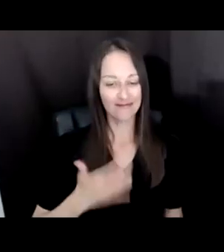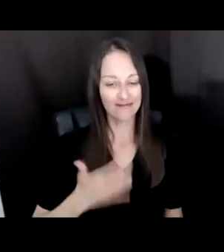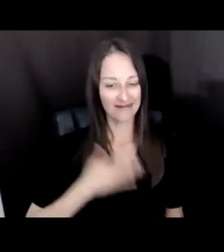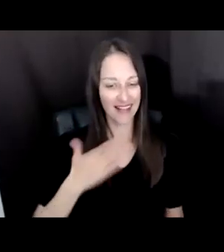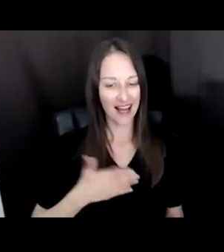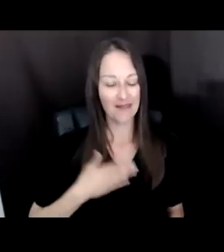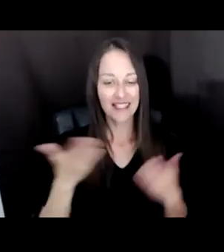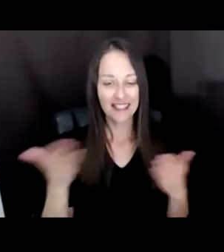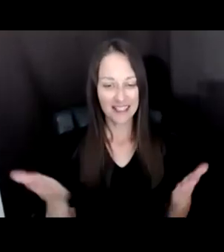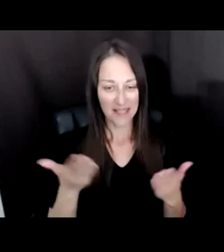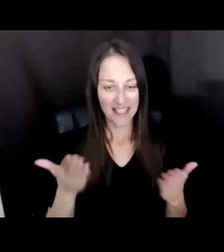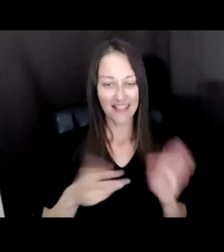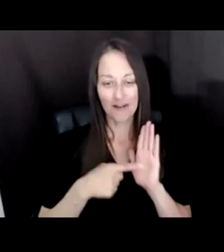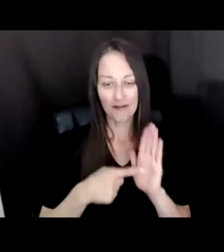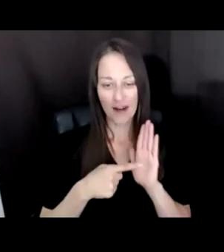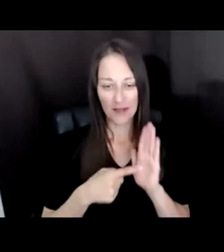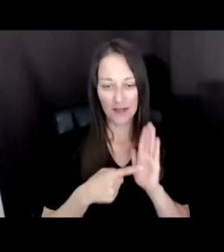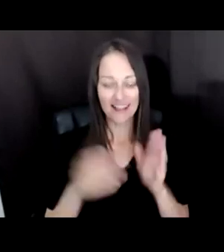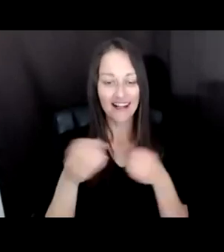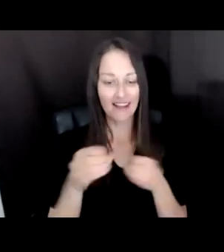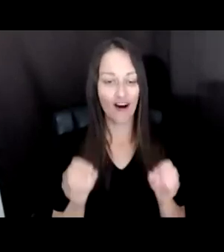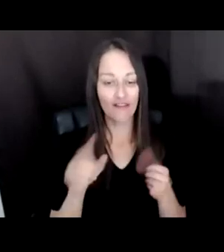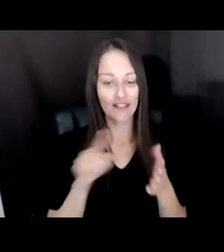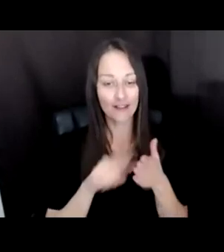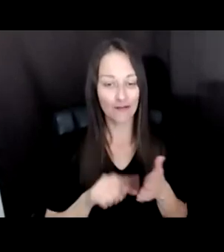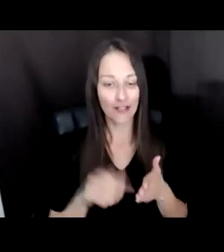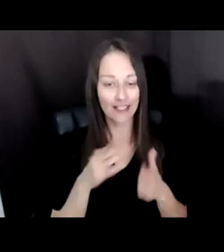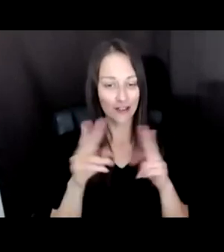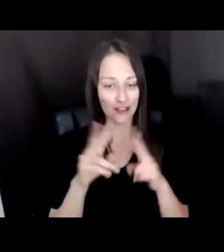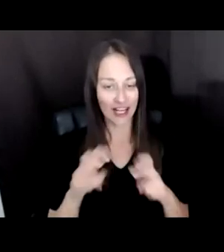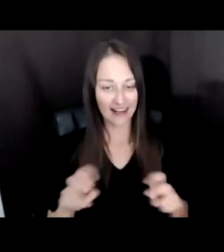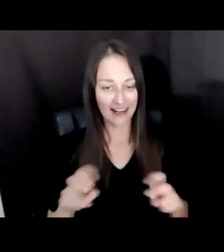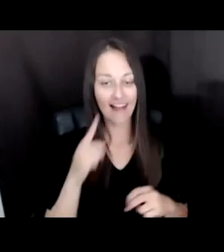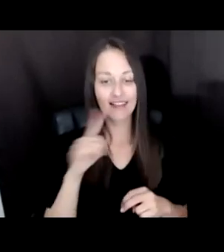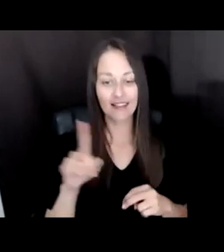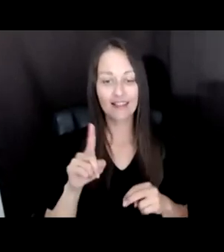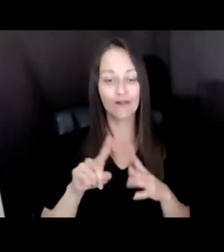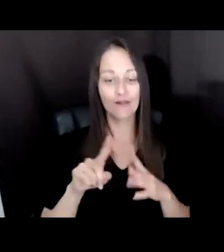OFFICE OF RESEARCH AND ANALYSIS AT THE LAUNCH OF THIS REPORT, TECH AS ART, WHICH HAS BEEN A LONG